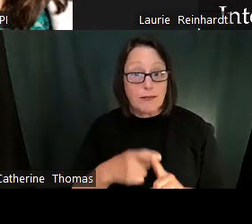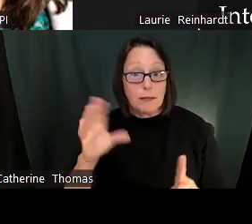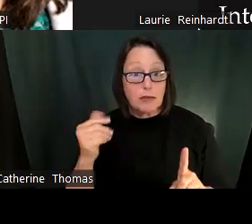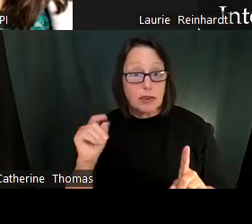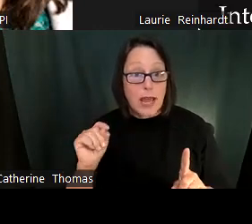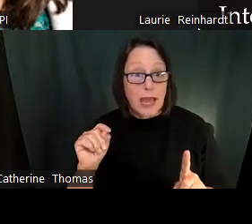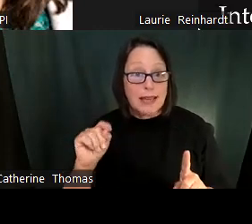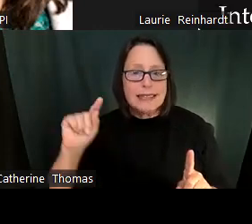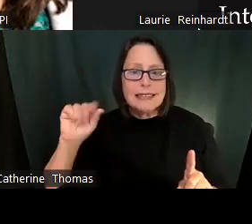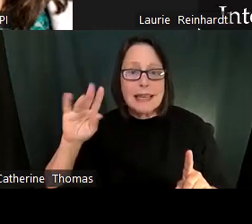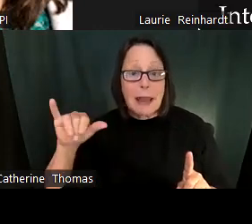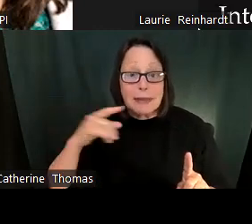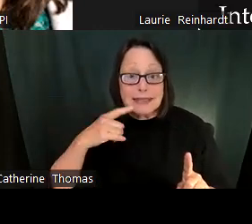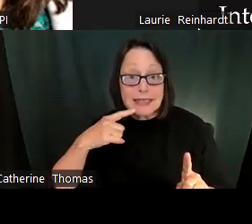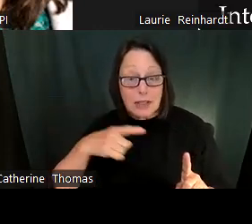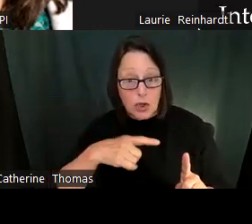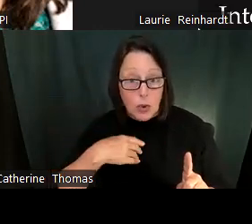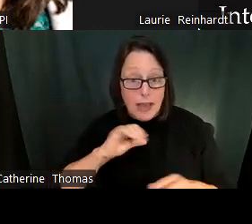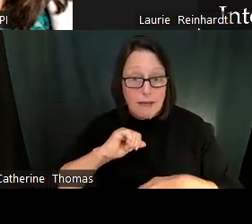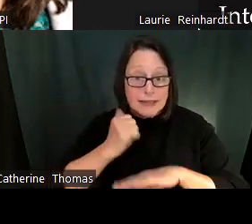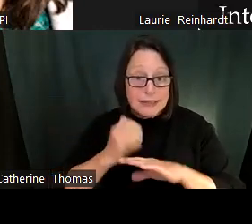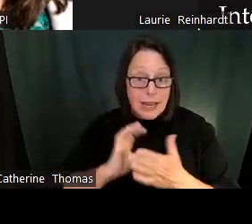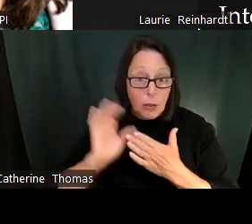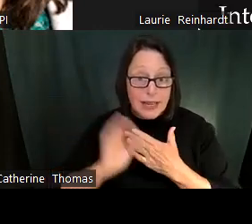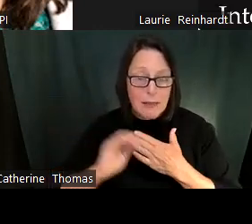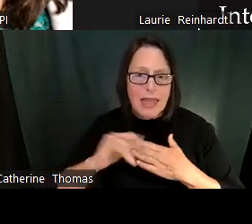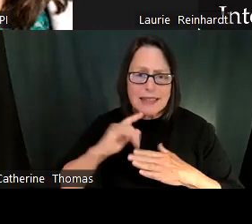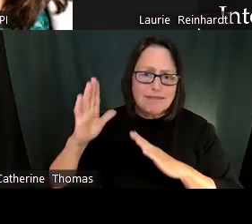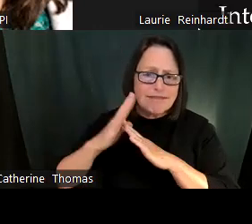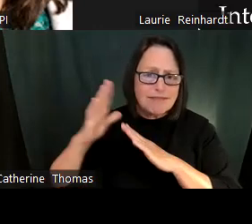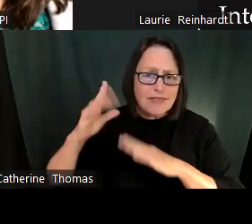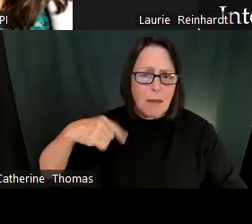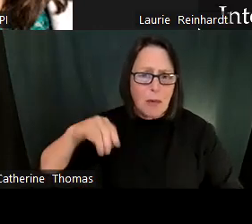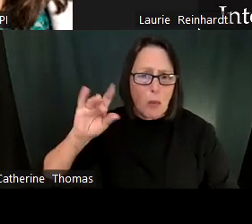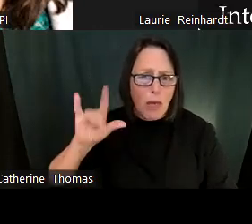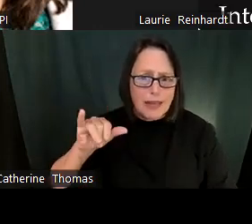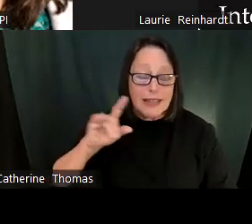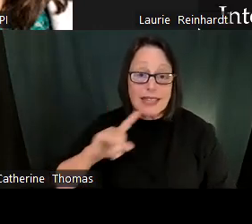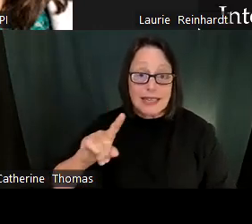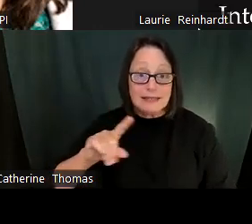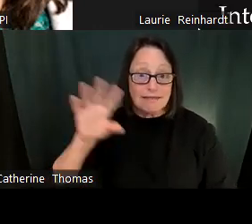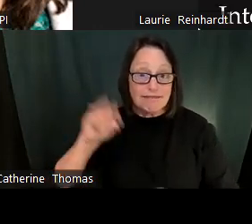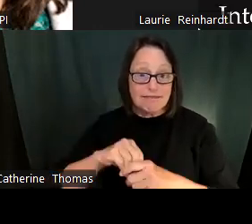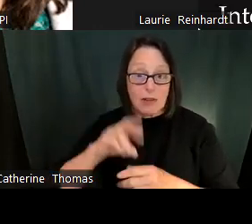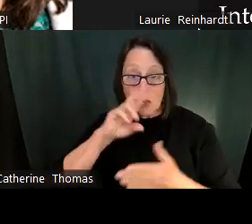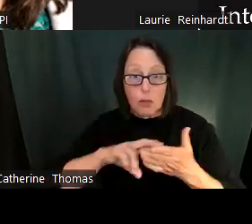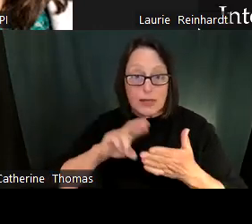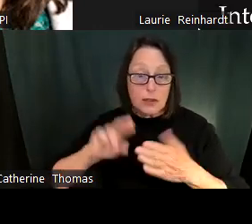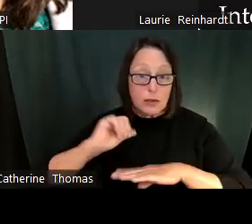Thanks everybody.